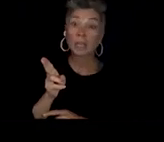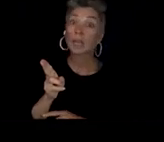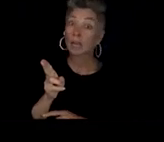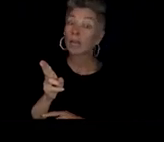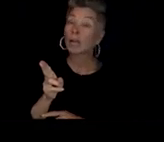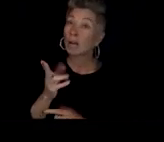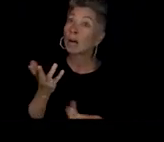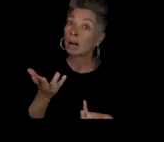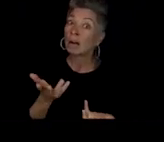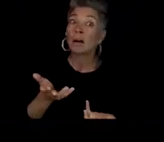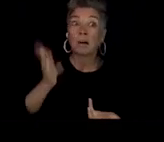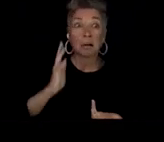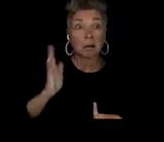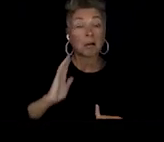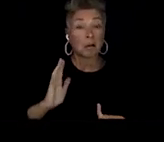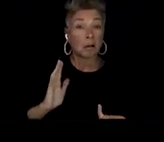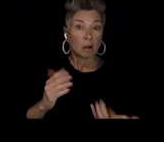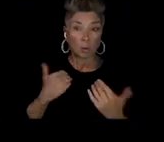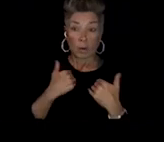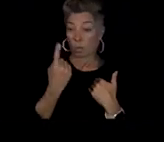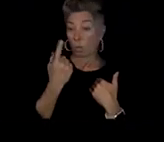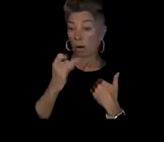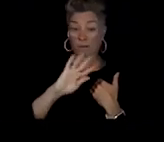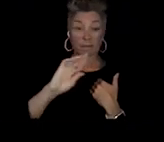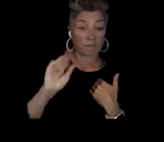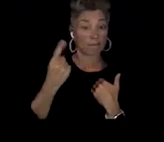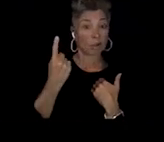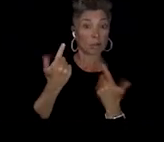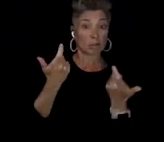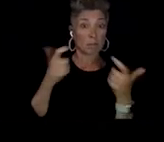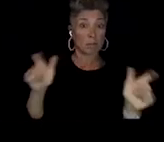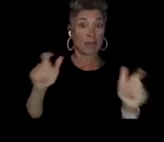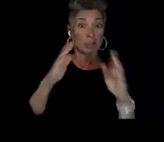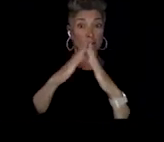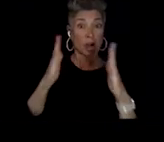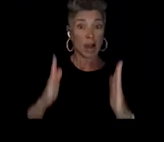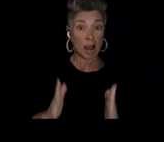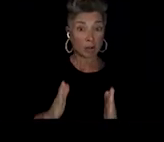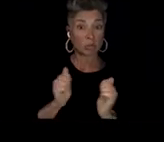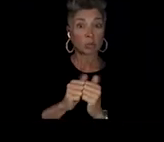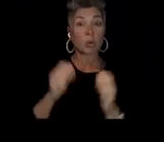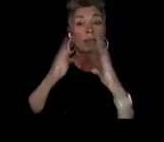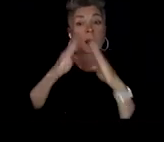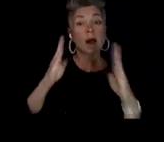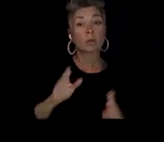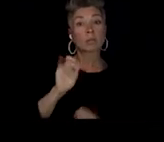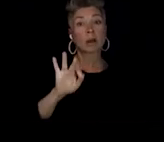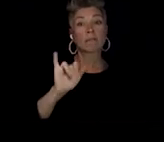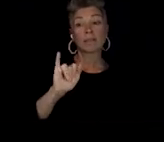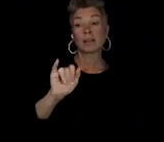Like we have one of the first major houses in Wisconsin was the House of Infinity and this was like in the early 2000s.